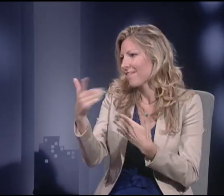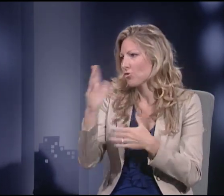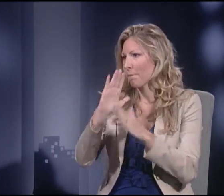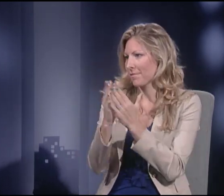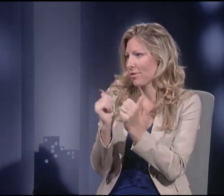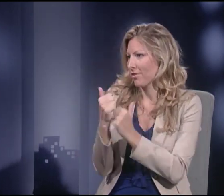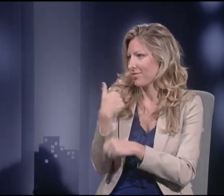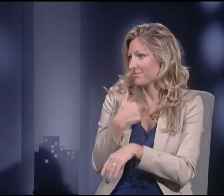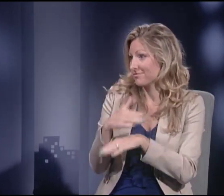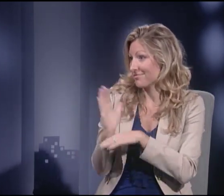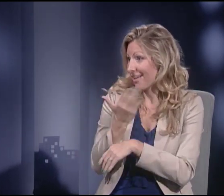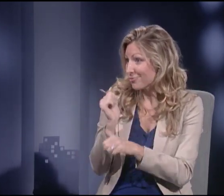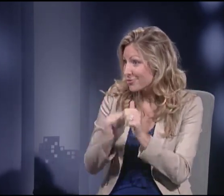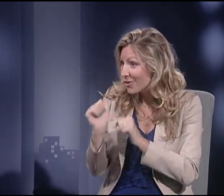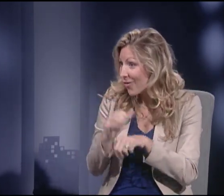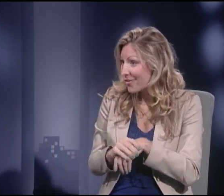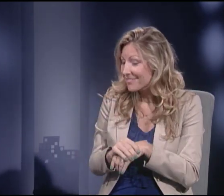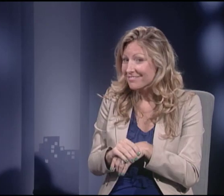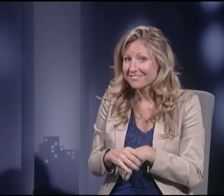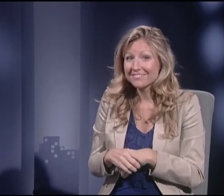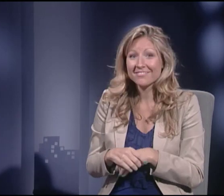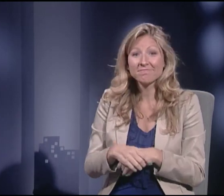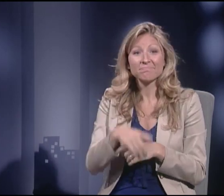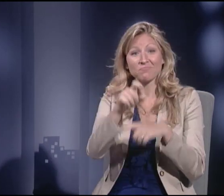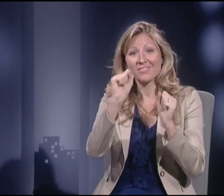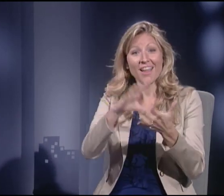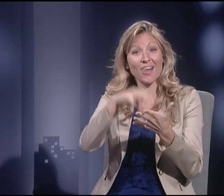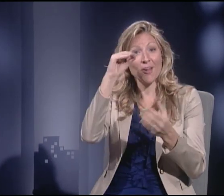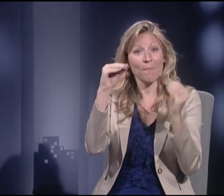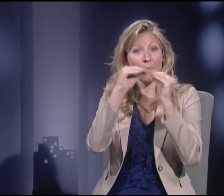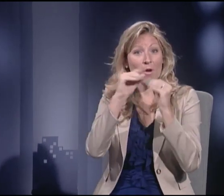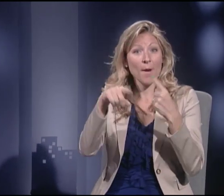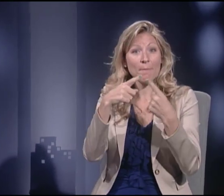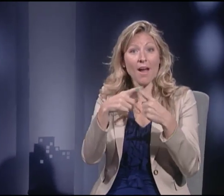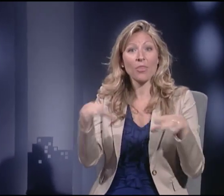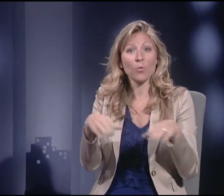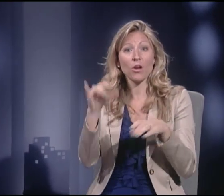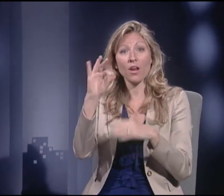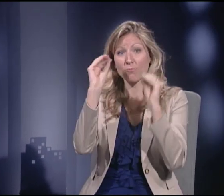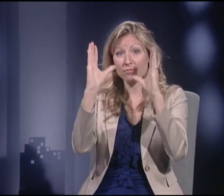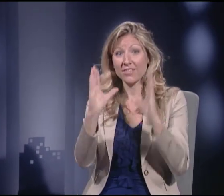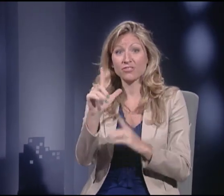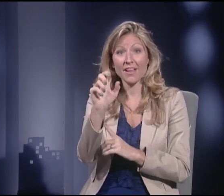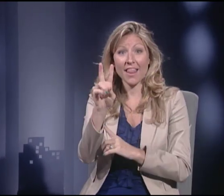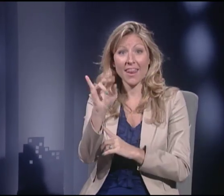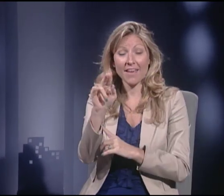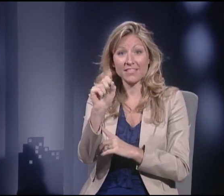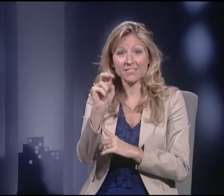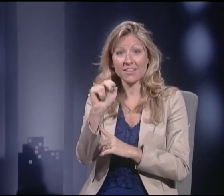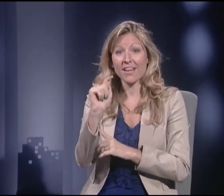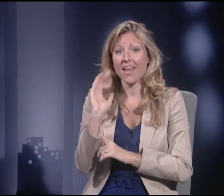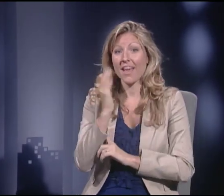I want to thank you for being with us on the show today. You could learn more about the work of Professor Levinson